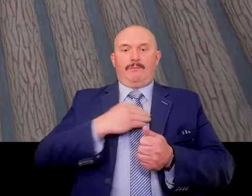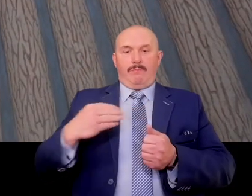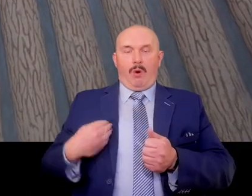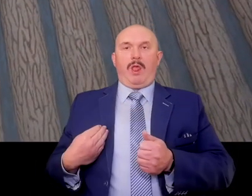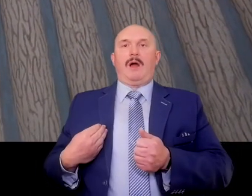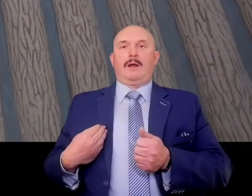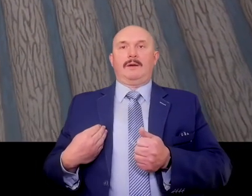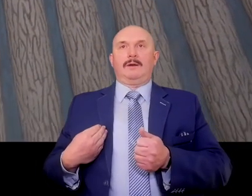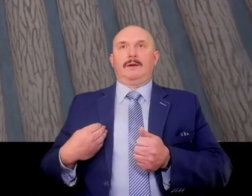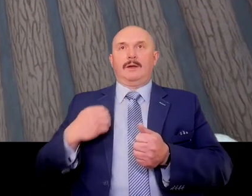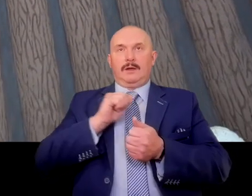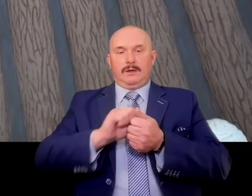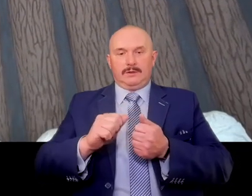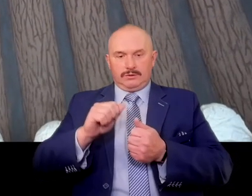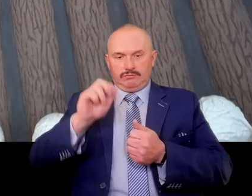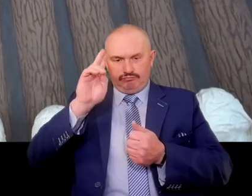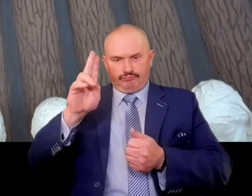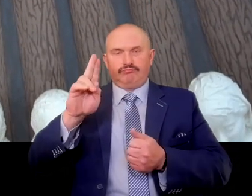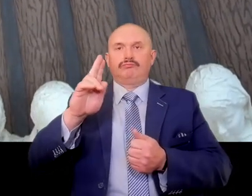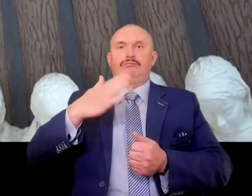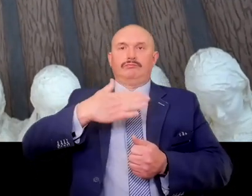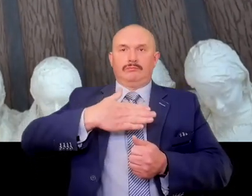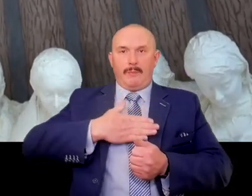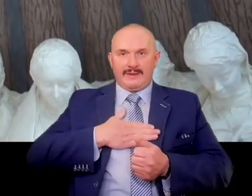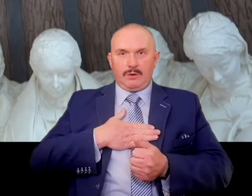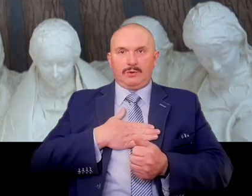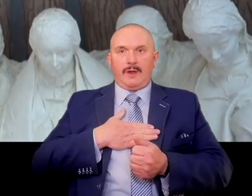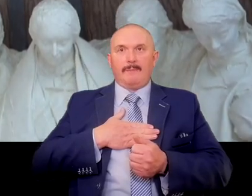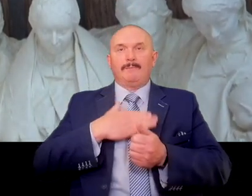attachment to Polishness in the interwar period,